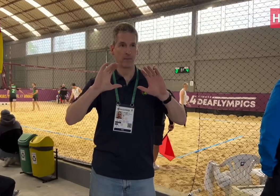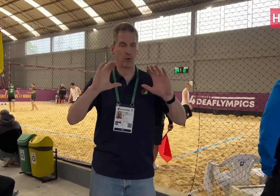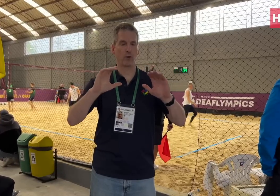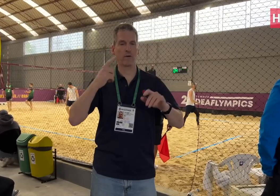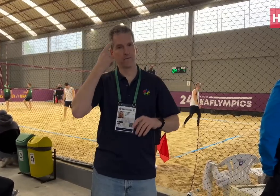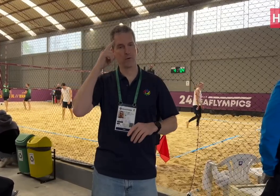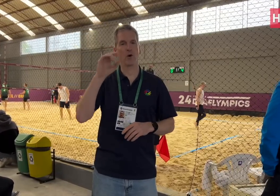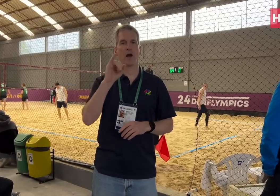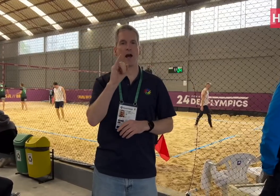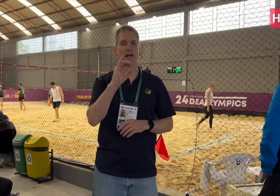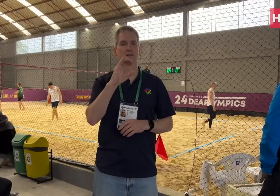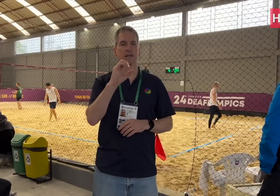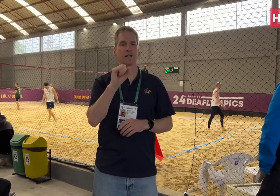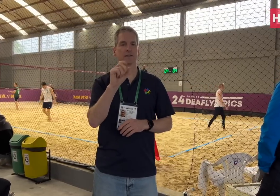for ISCD’s Beach Volleyball.